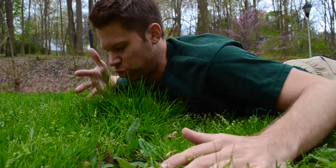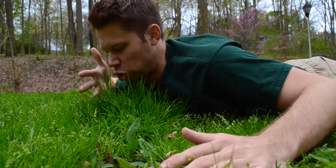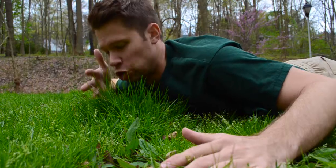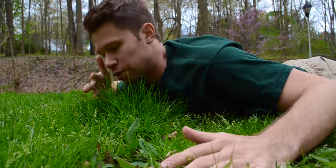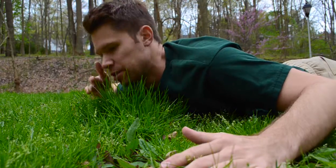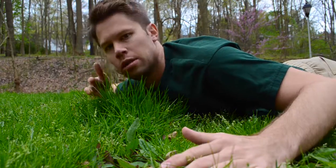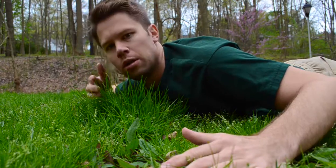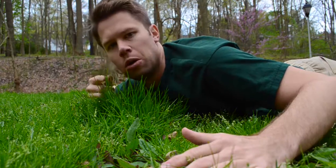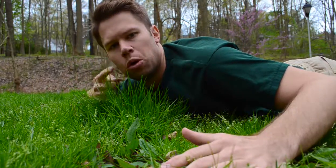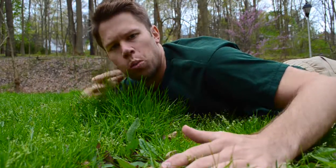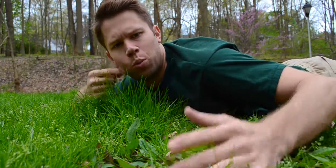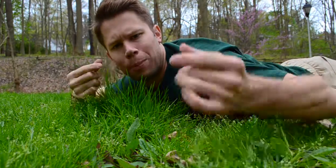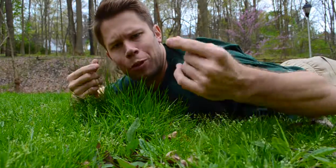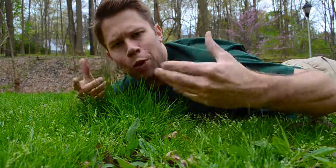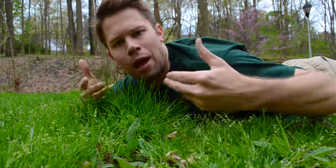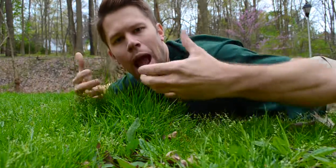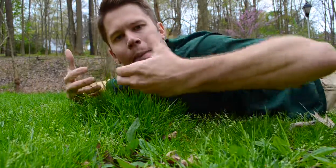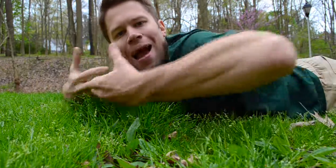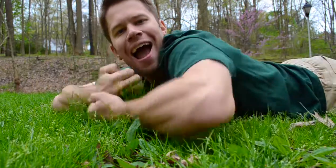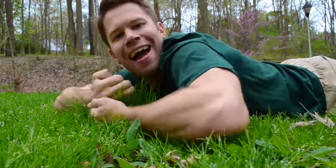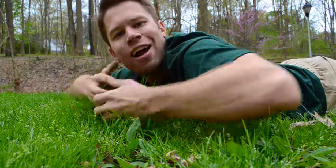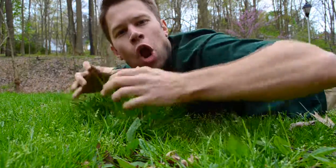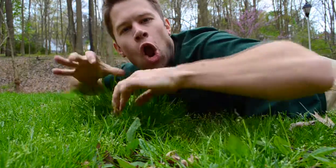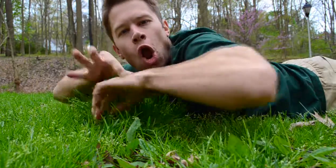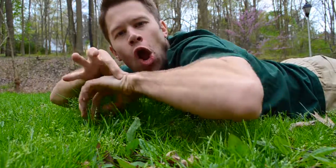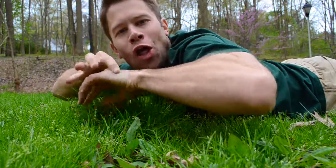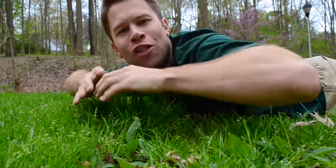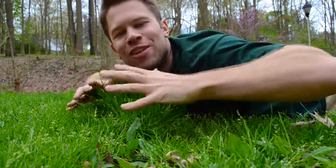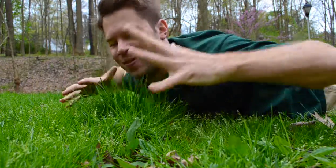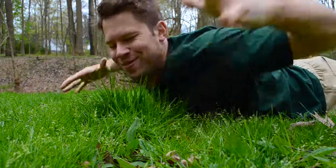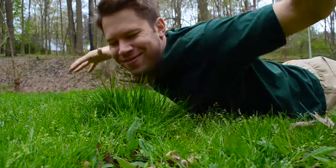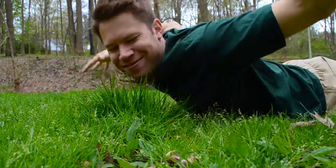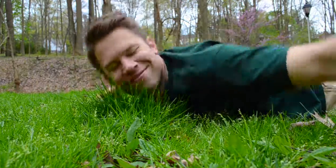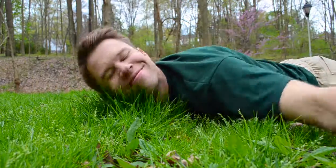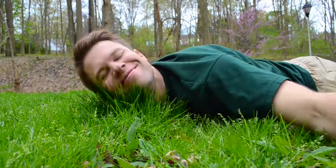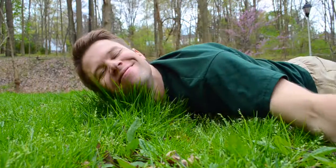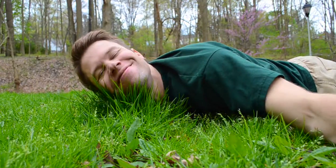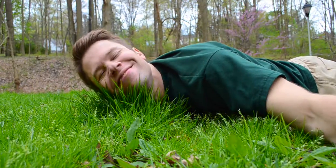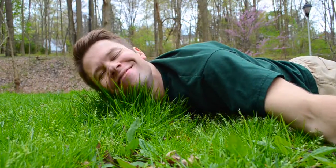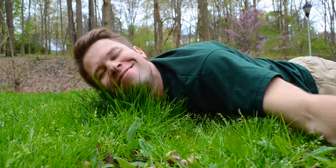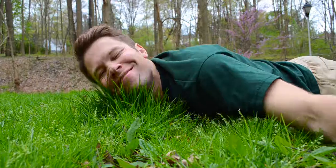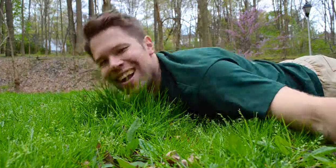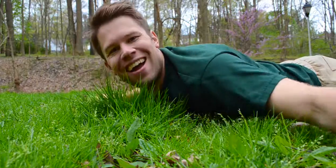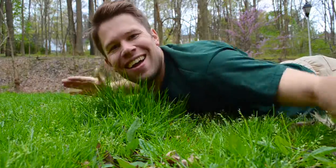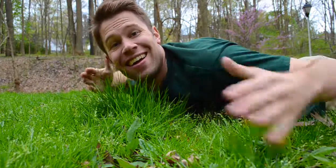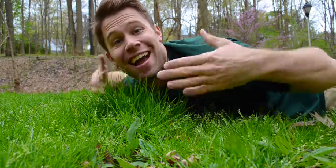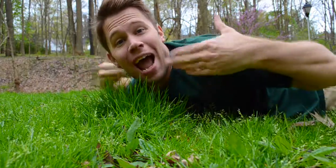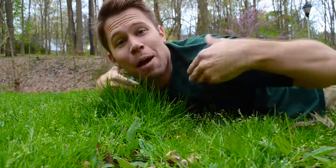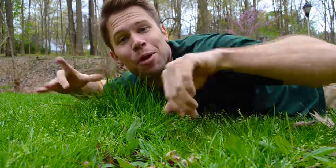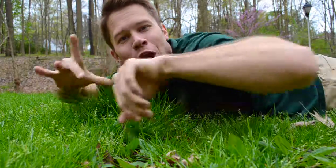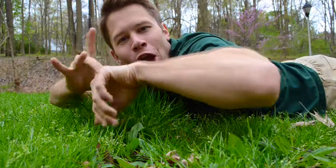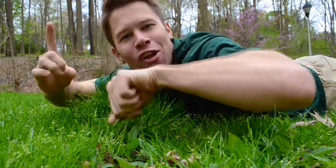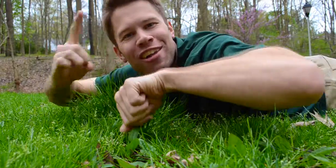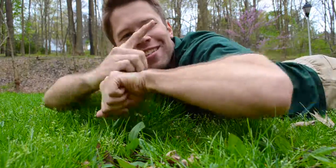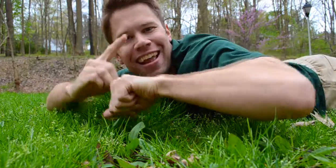FINISH! WHAT AM I DOING? I'M HUGGING EARTH! (HUGGING) HAPPY EARTH DAY